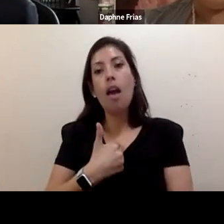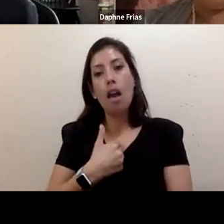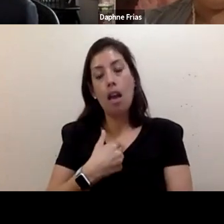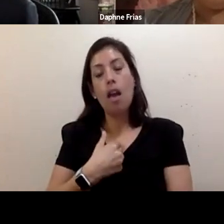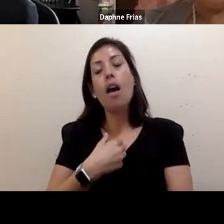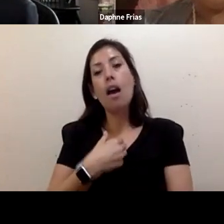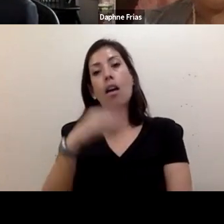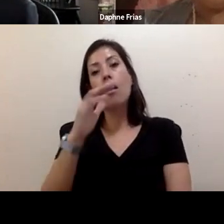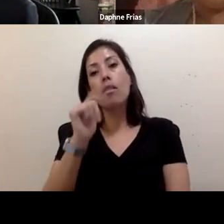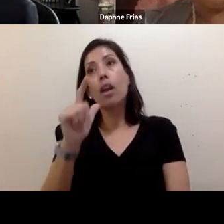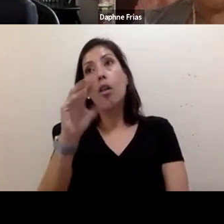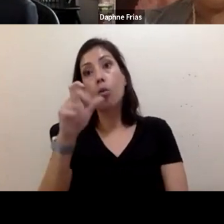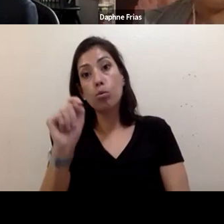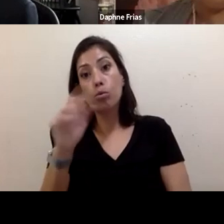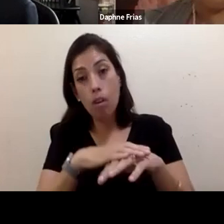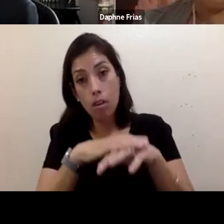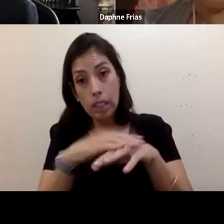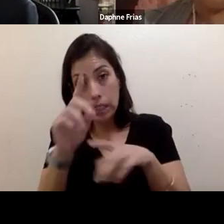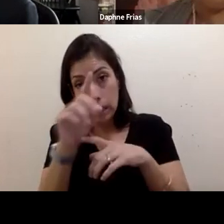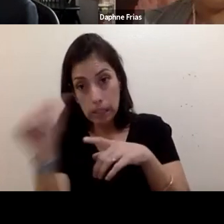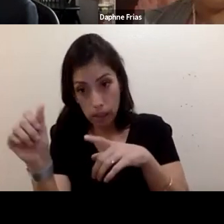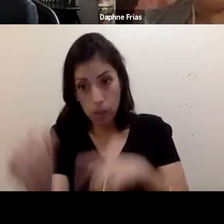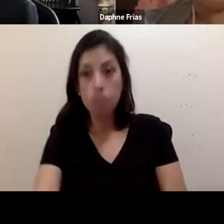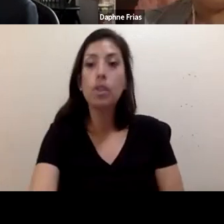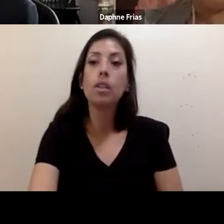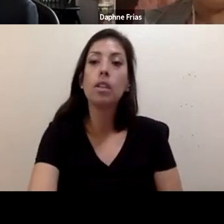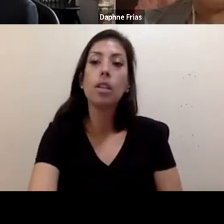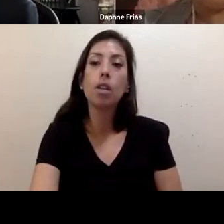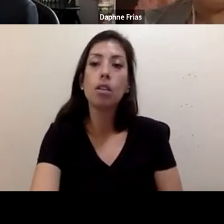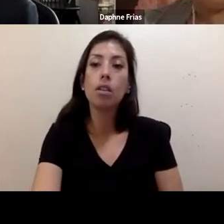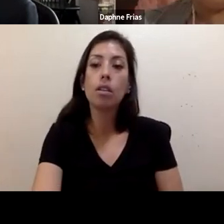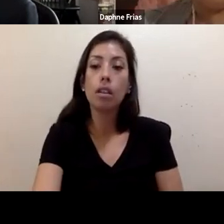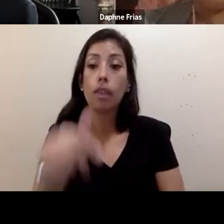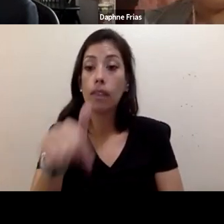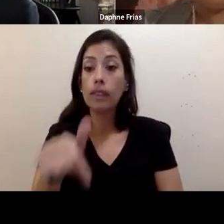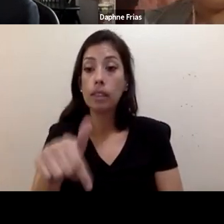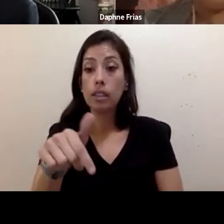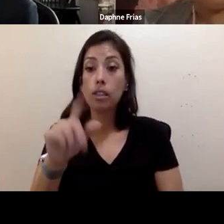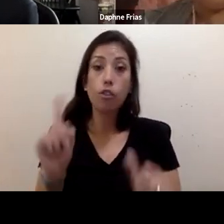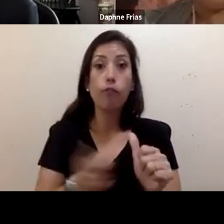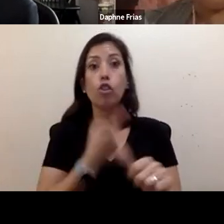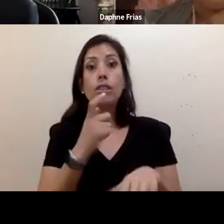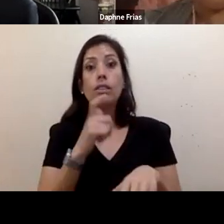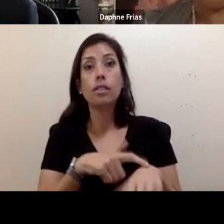And this is the first time that there's going to be an official voice